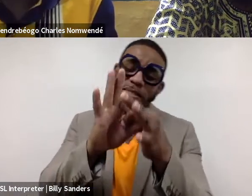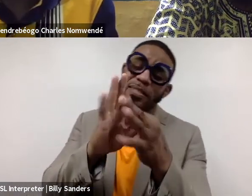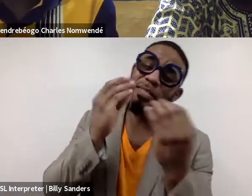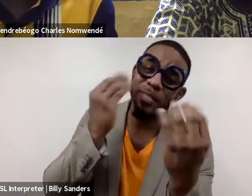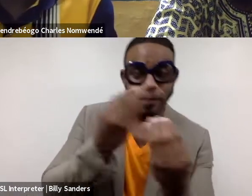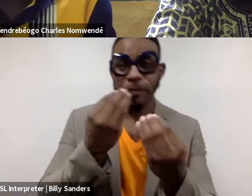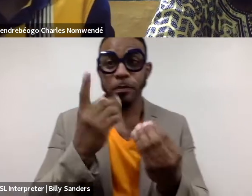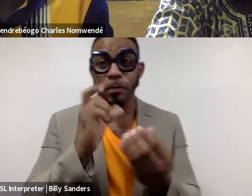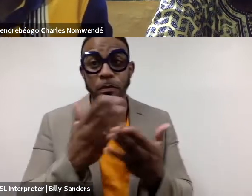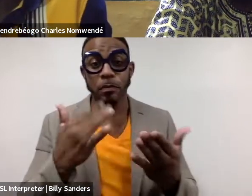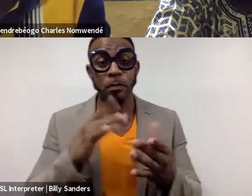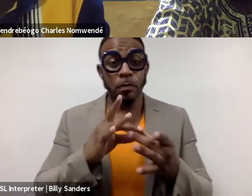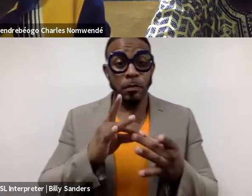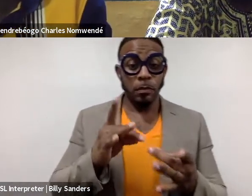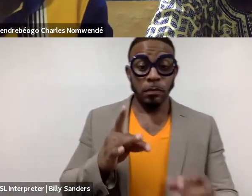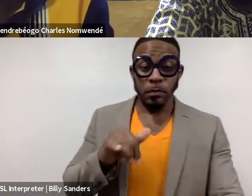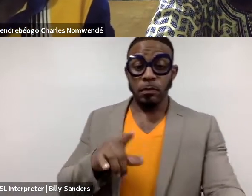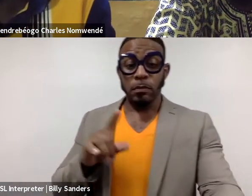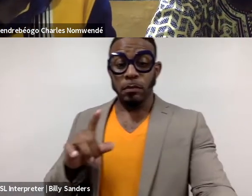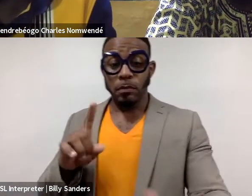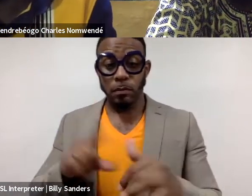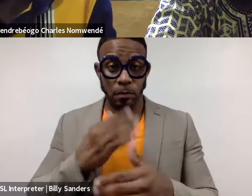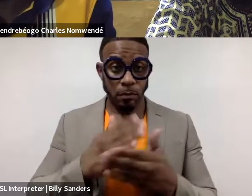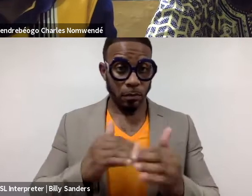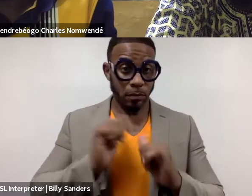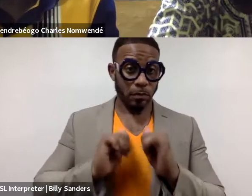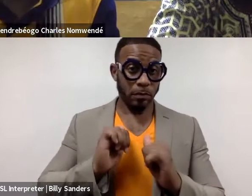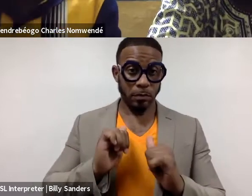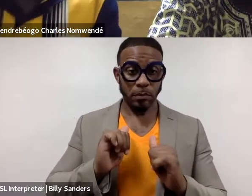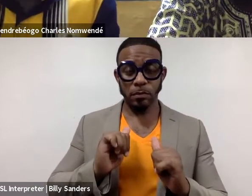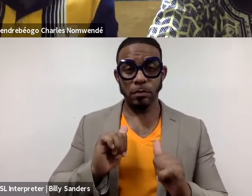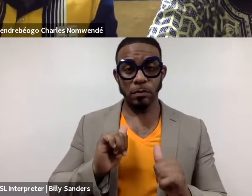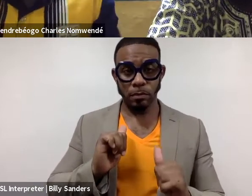Part of the things I said during the first episode, Myself and 'Funmi, Now, let's back to that